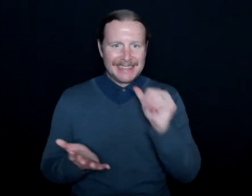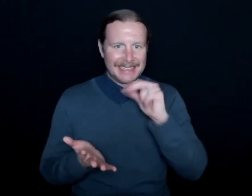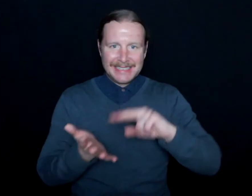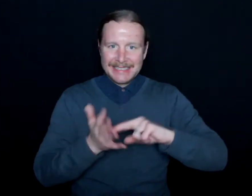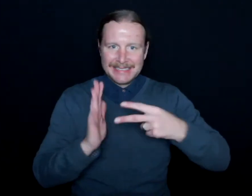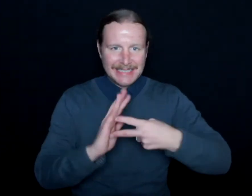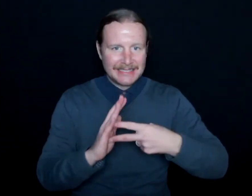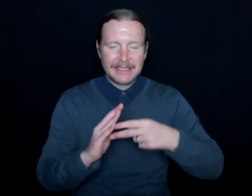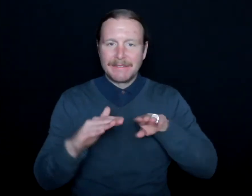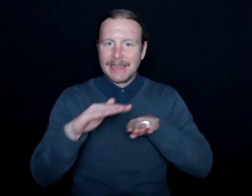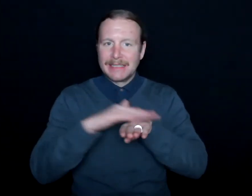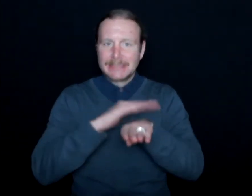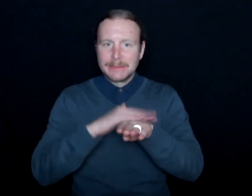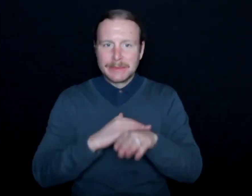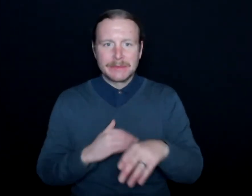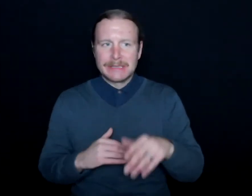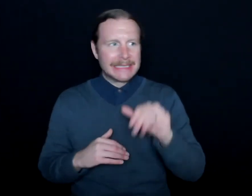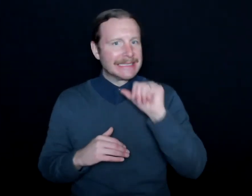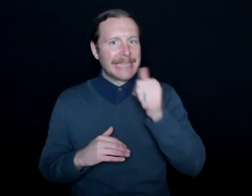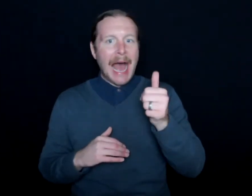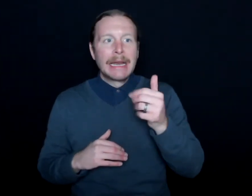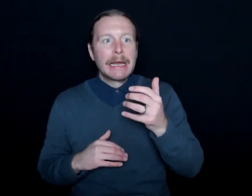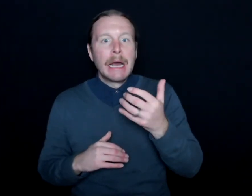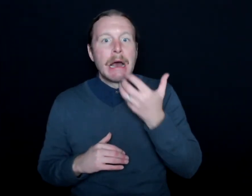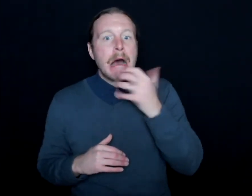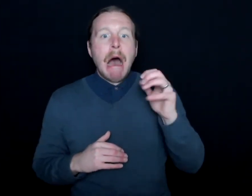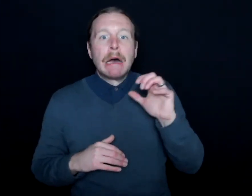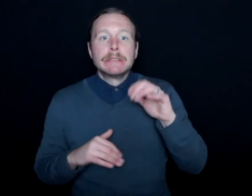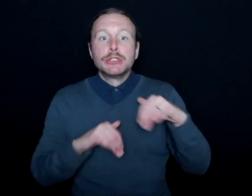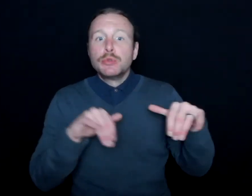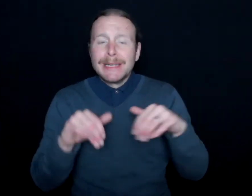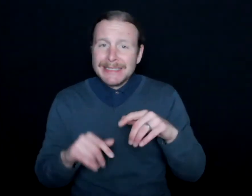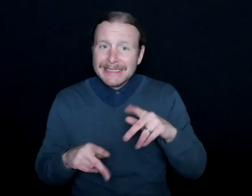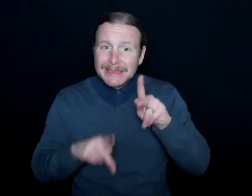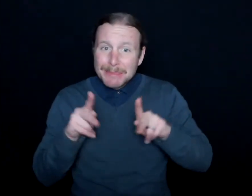It's not a trend. It's people's access and people's rights.